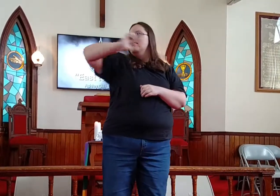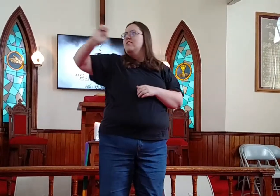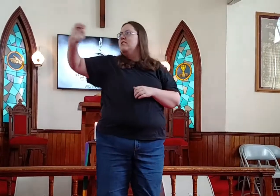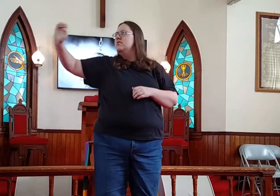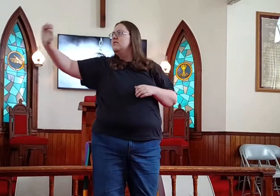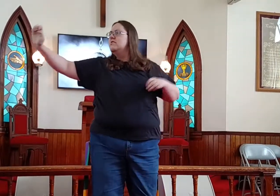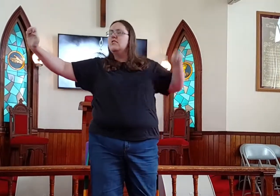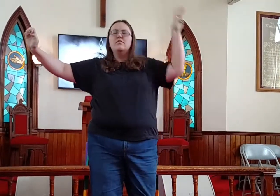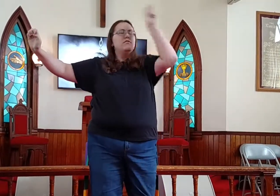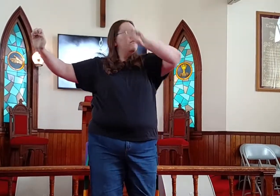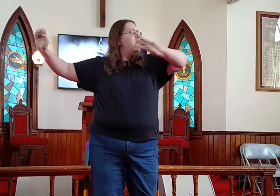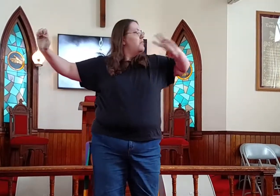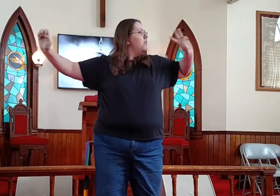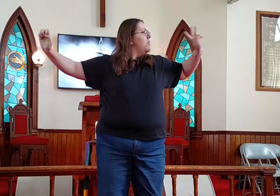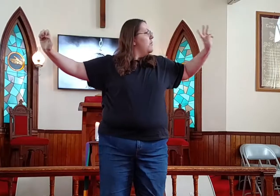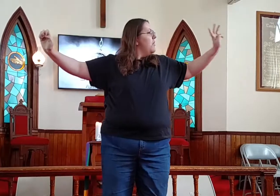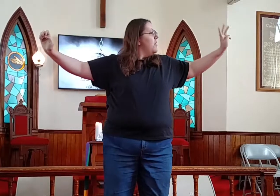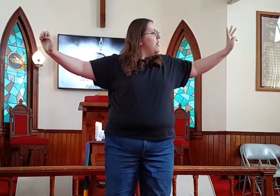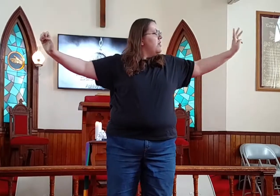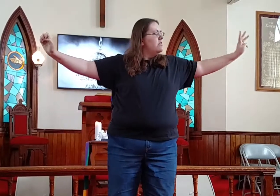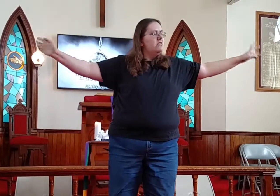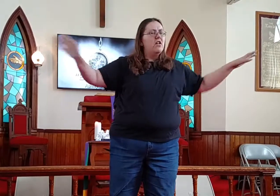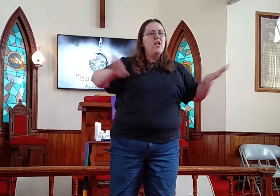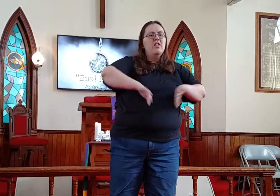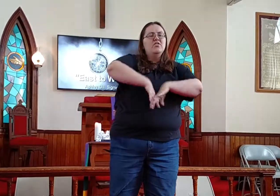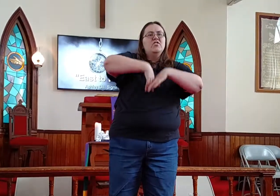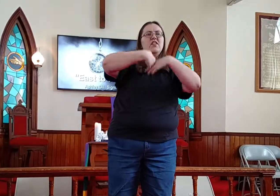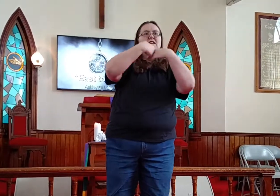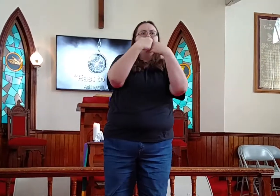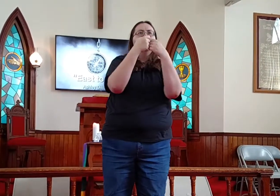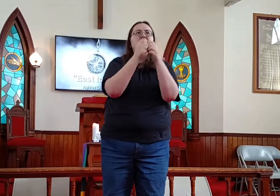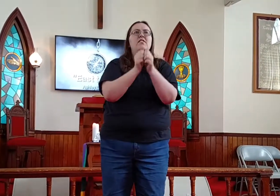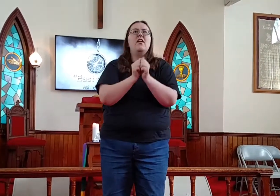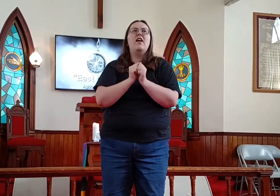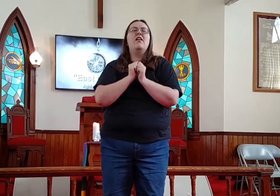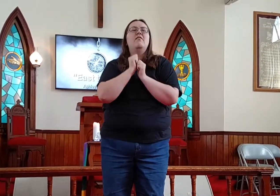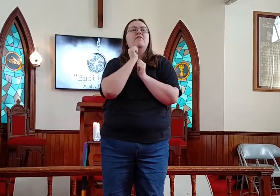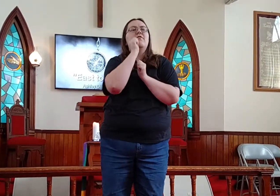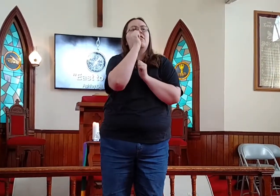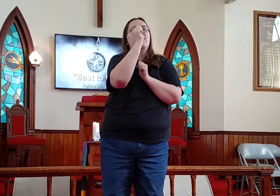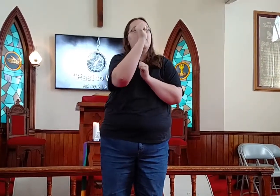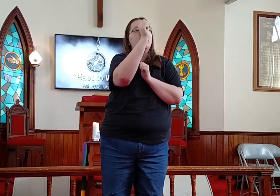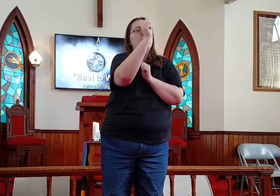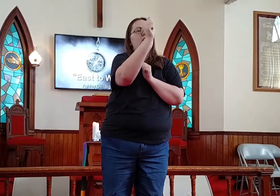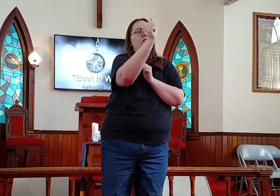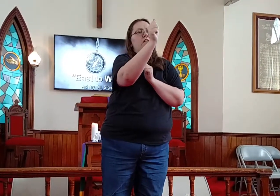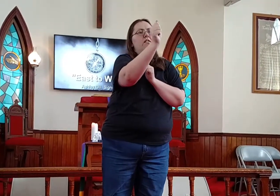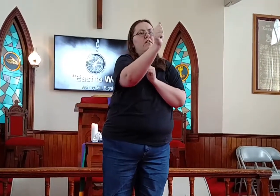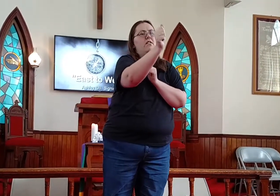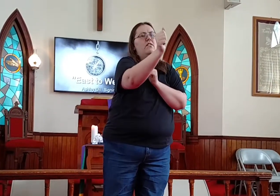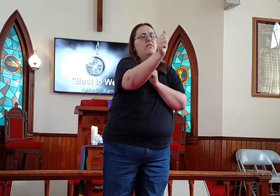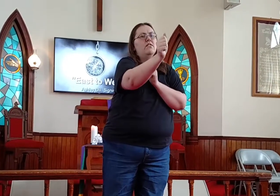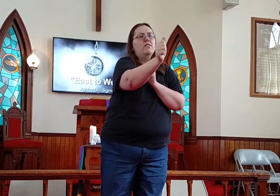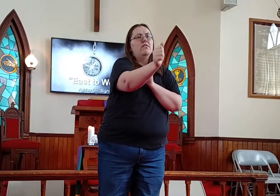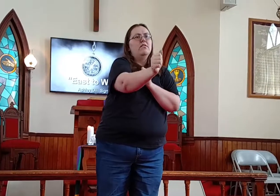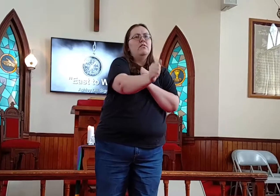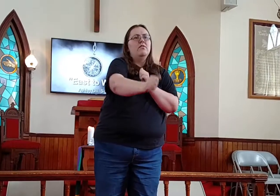The east is from the west Just how far